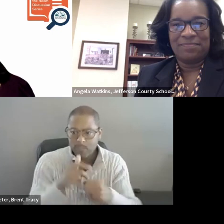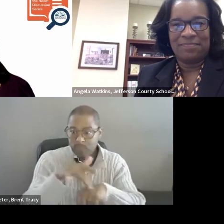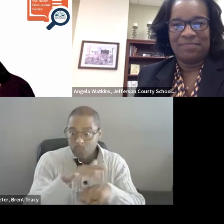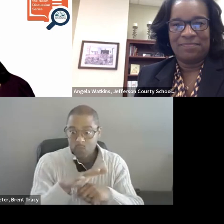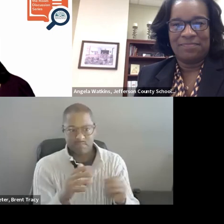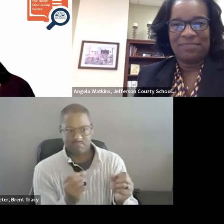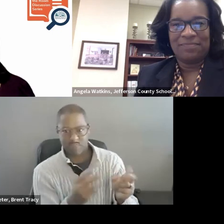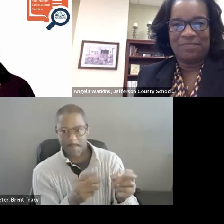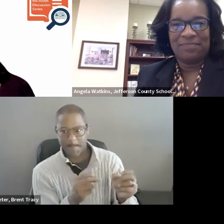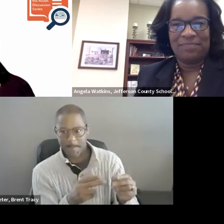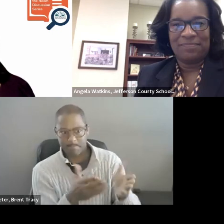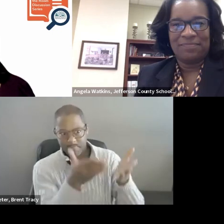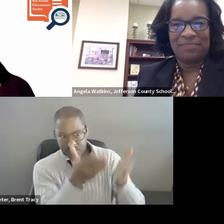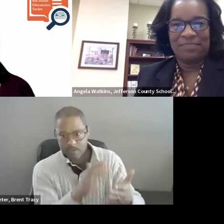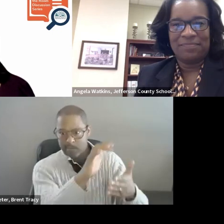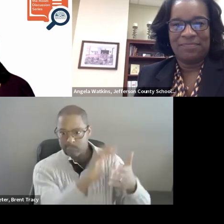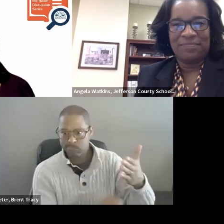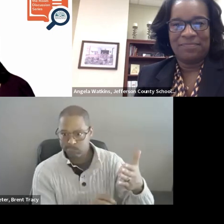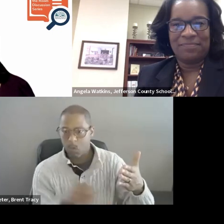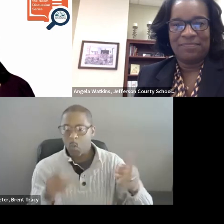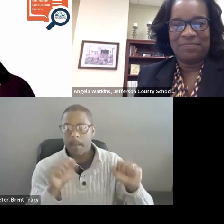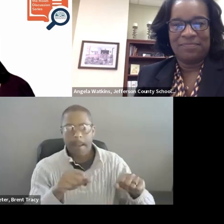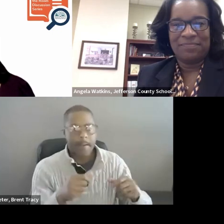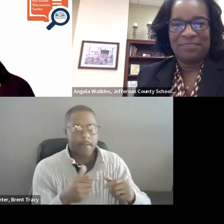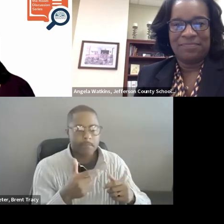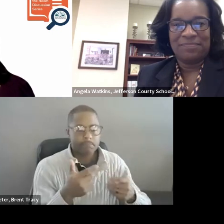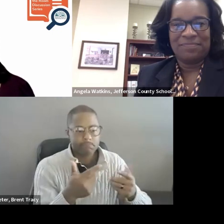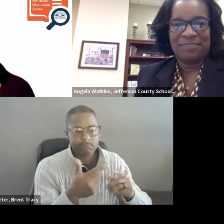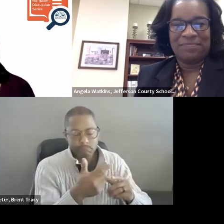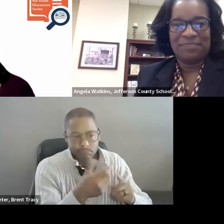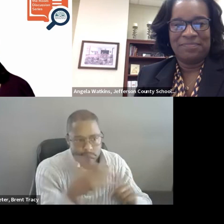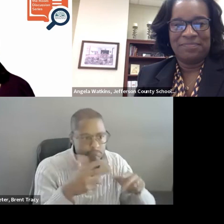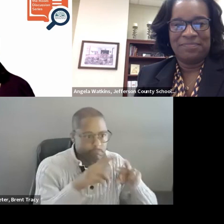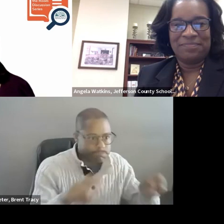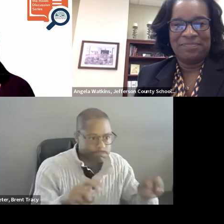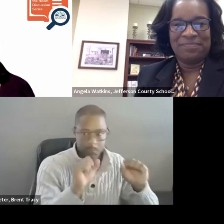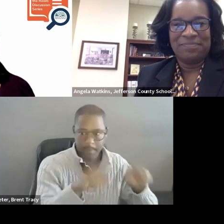you to explore. Many of which were mentioned by our panelist. Have a great week and thank you, everyone